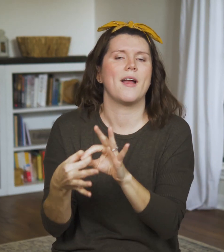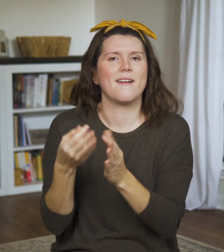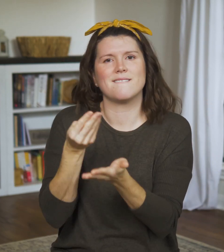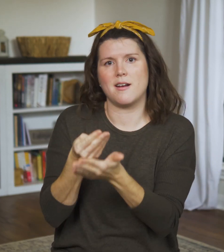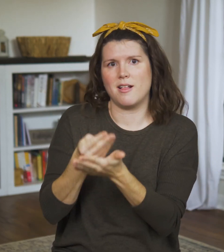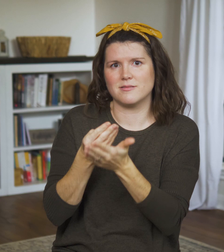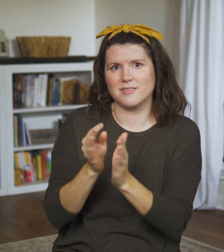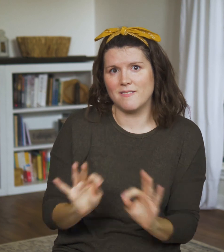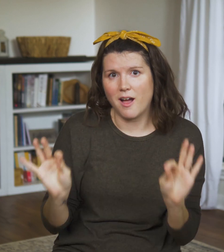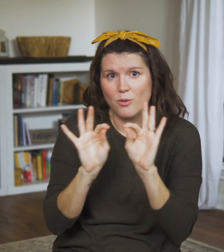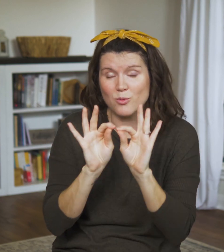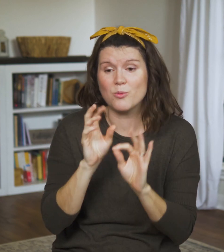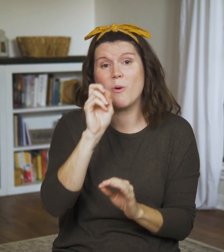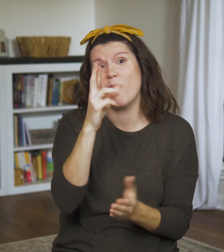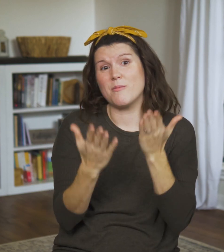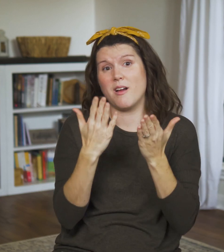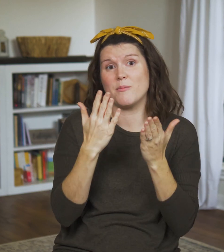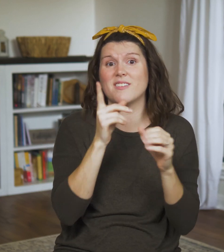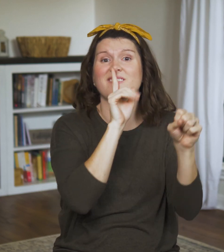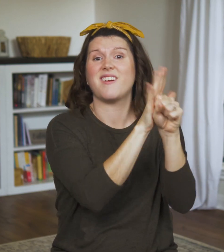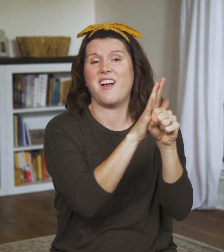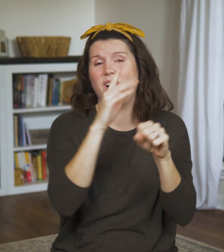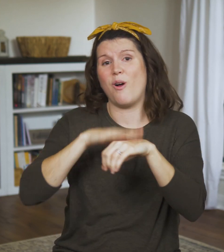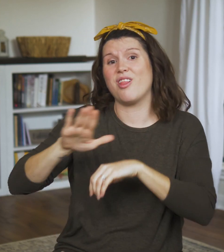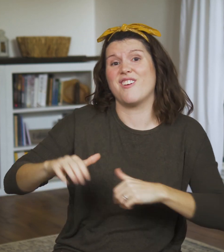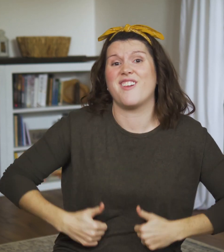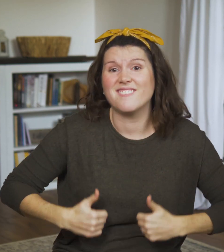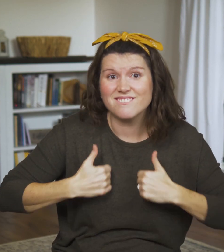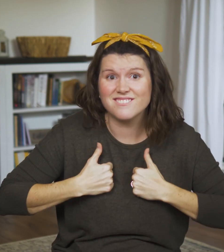If you sleep 7-8 hours a night on average,